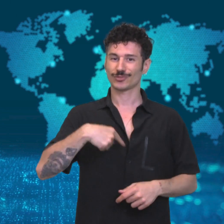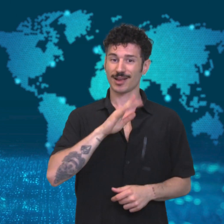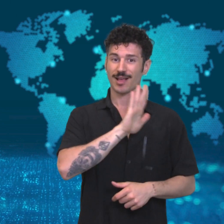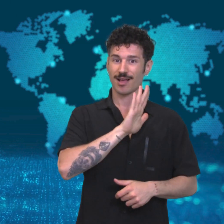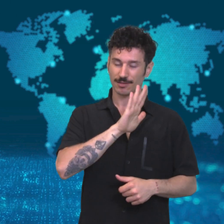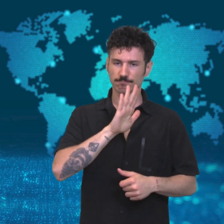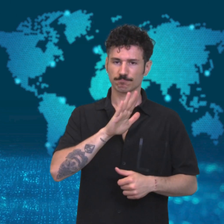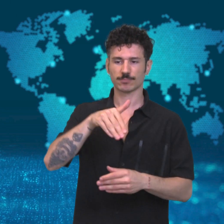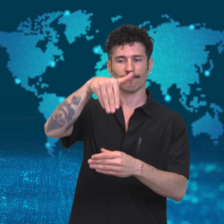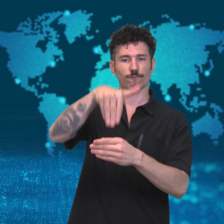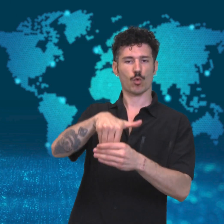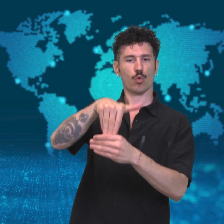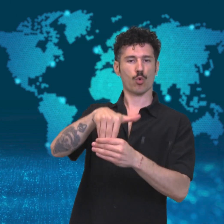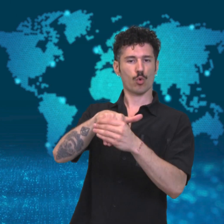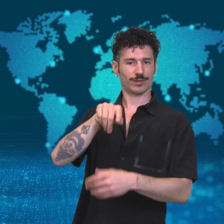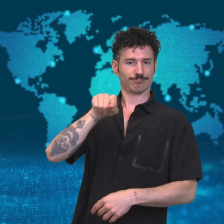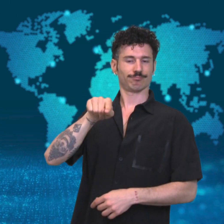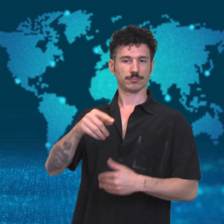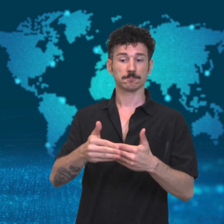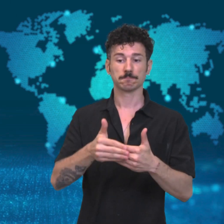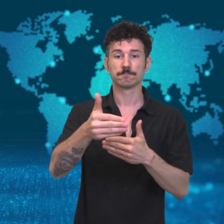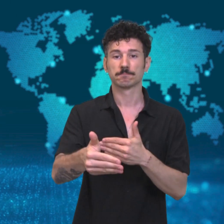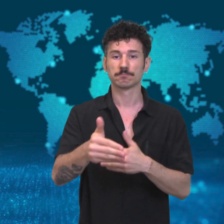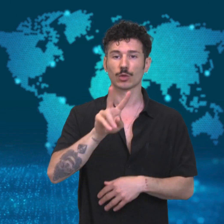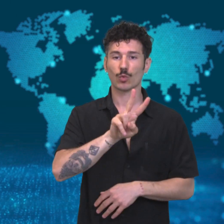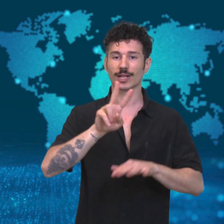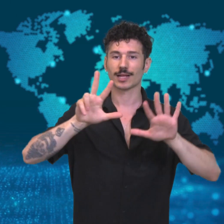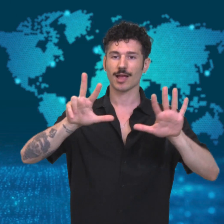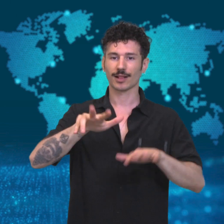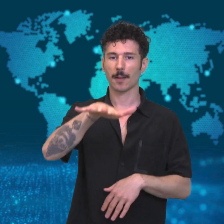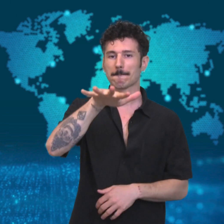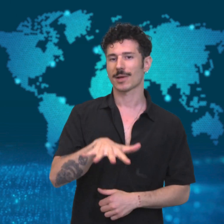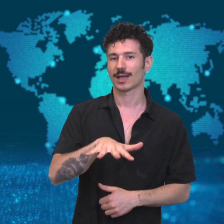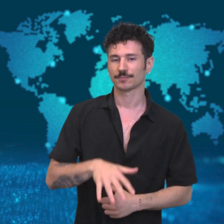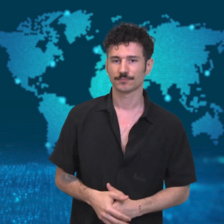expected to vote on this bill on May 28th.